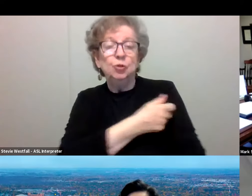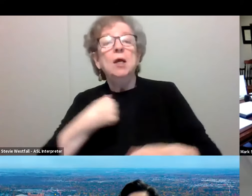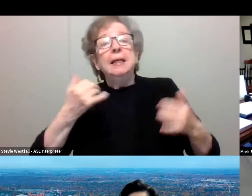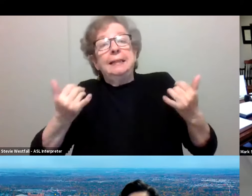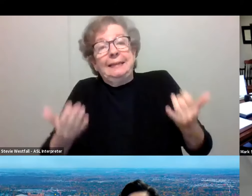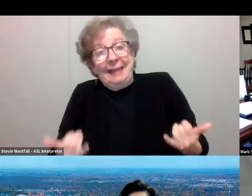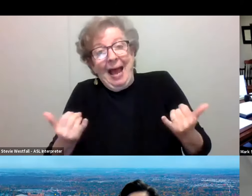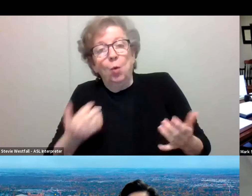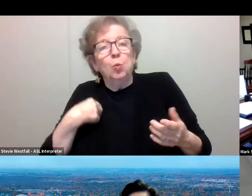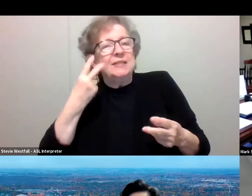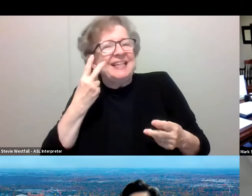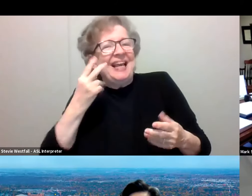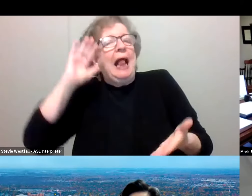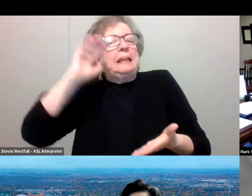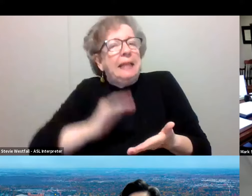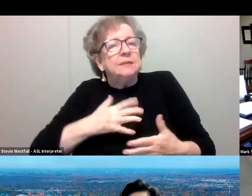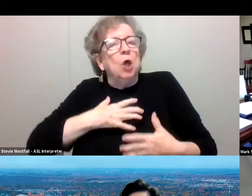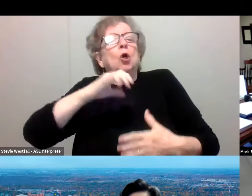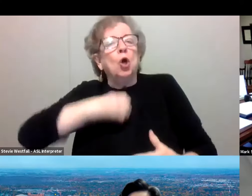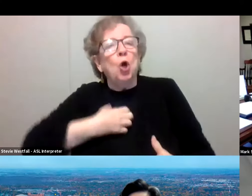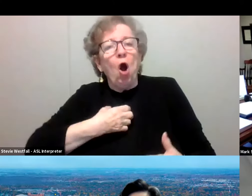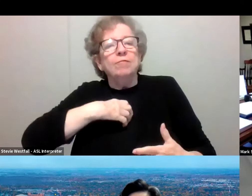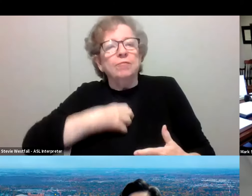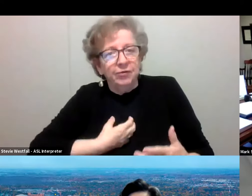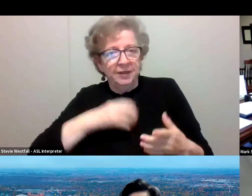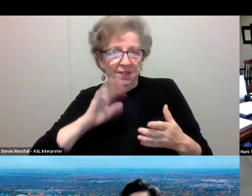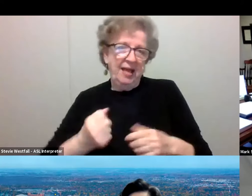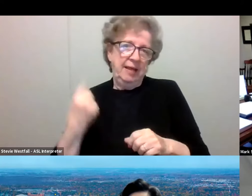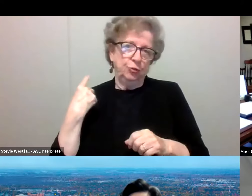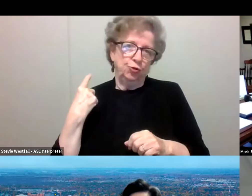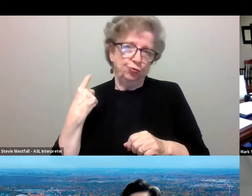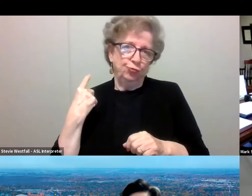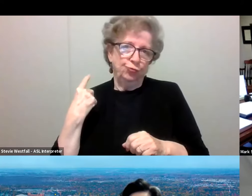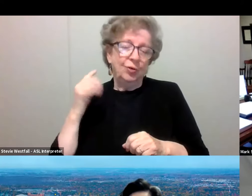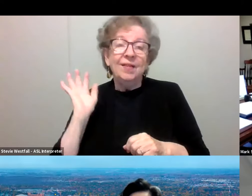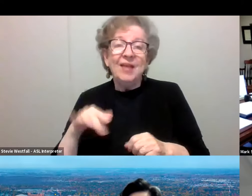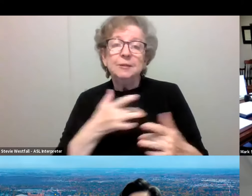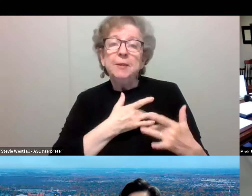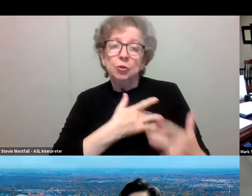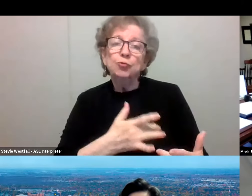than maybe what we had seen a year ago. So, that's been the trend of what we see.